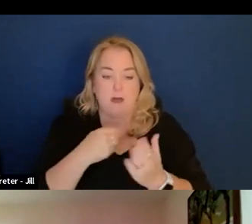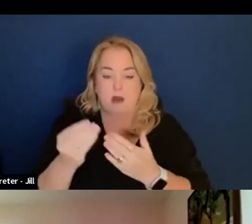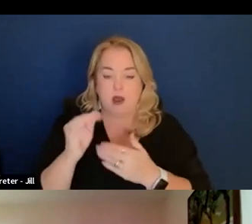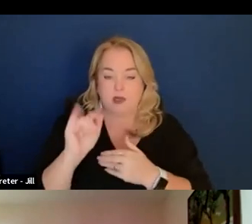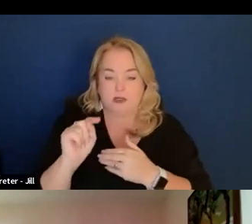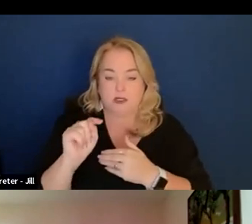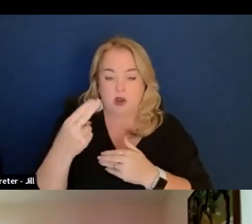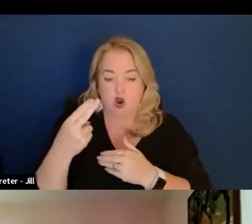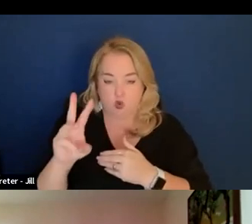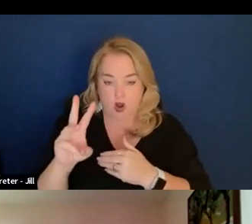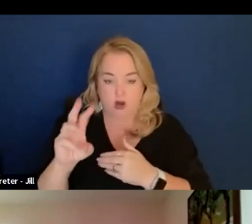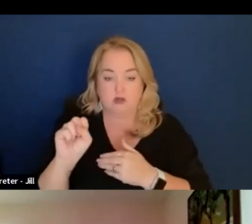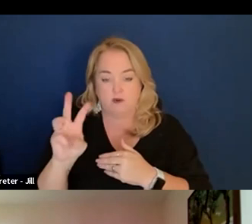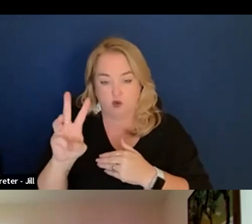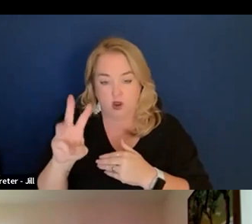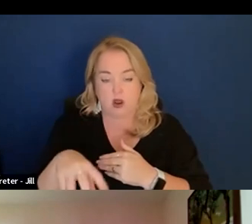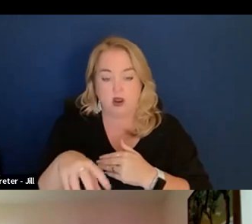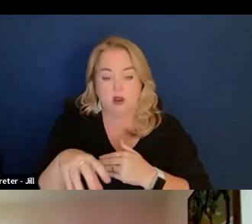I bought software. I bought IT systems.